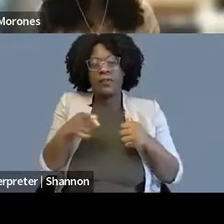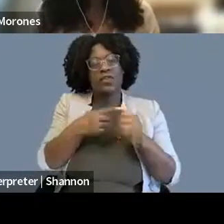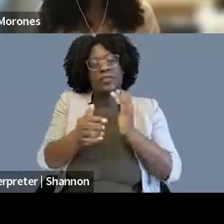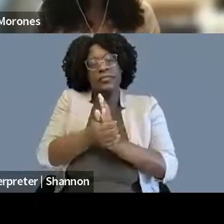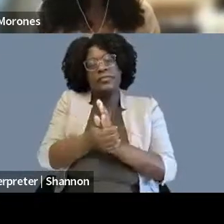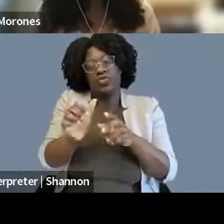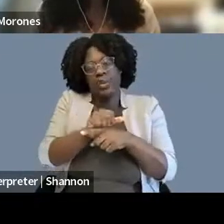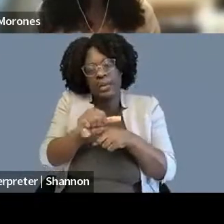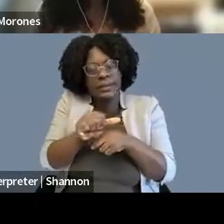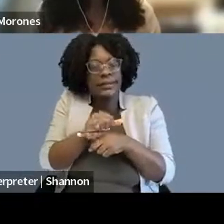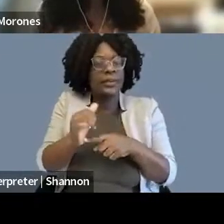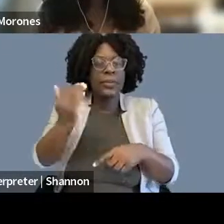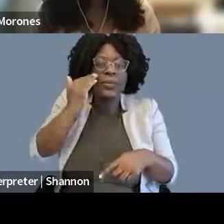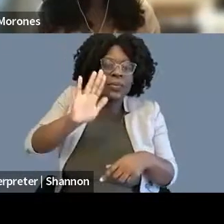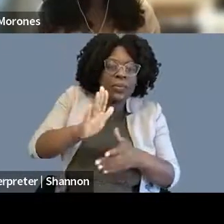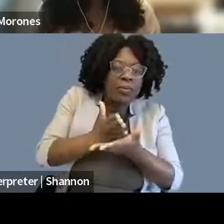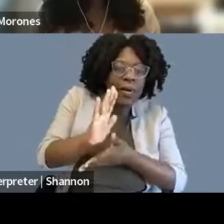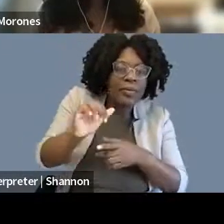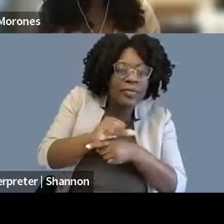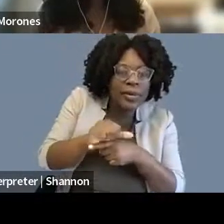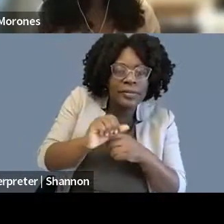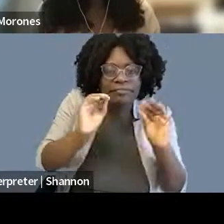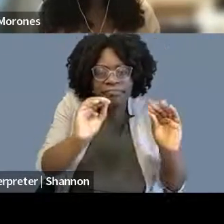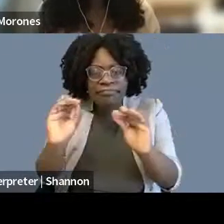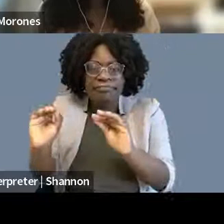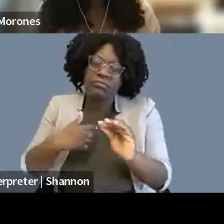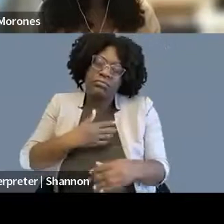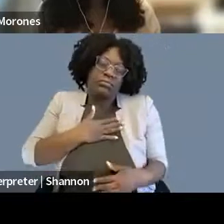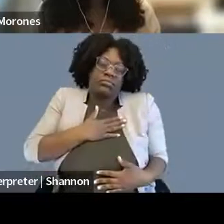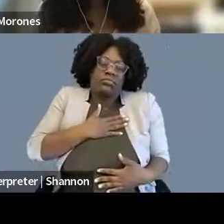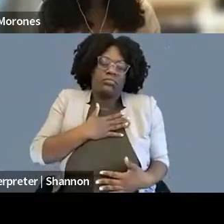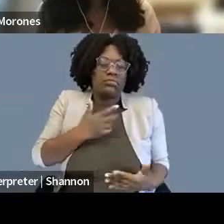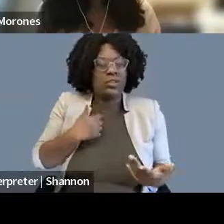I went all over rural parts of Georgia, other parts of Georgia that frankly,